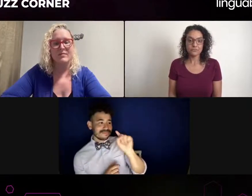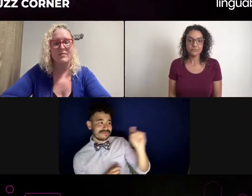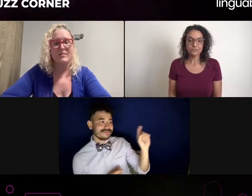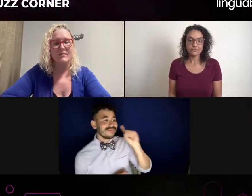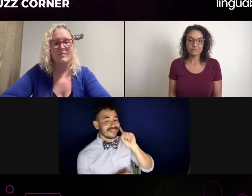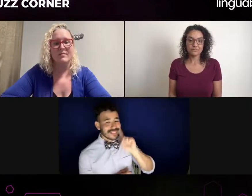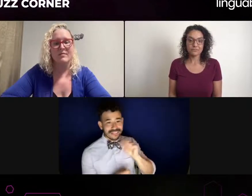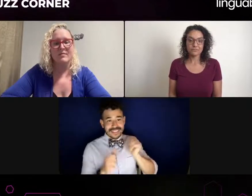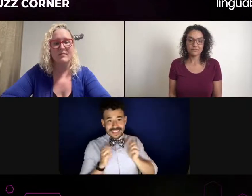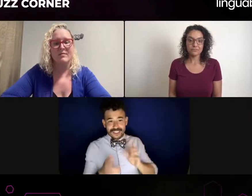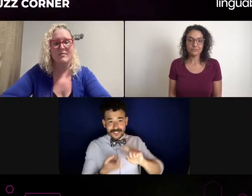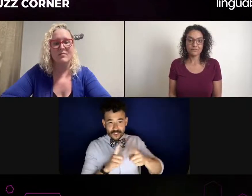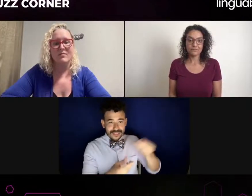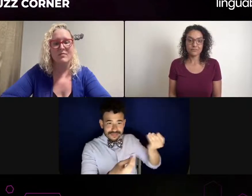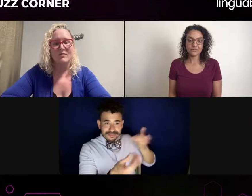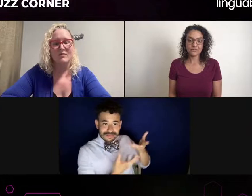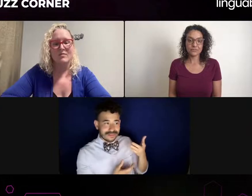and you're not an interpreter.